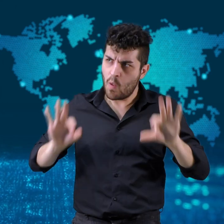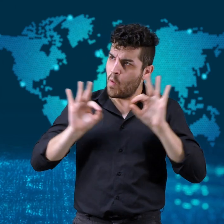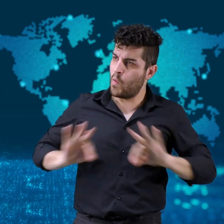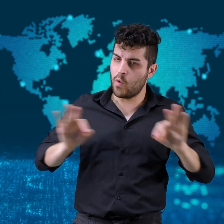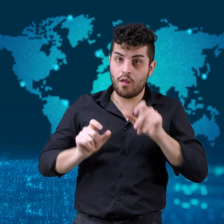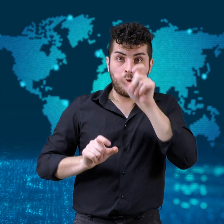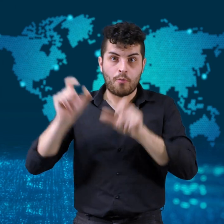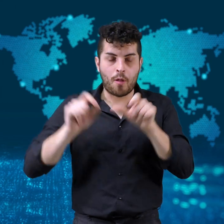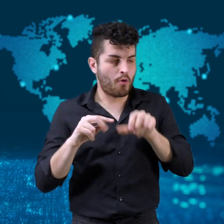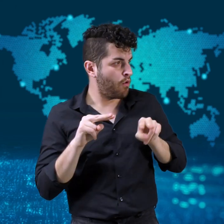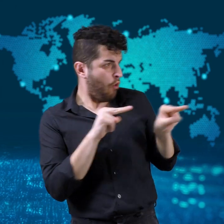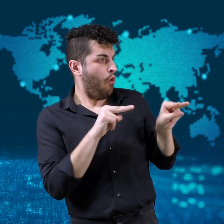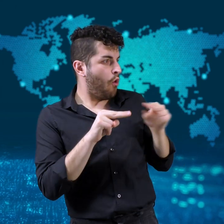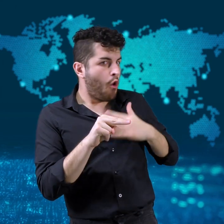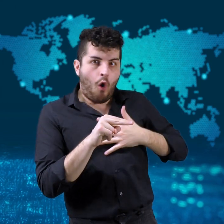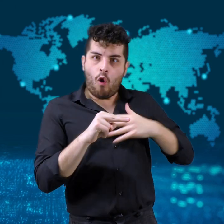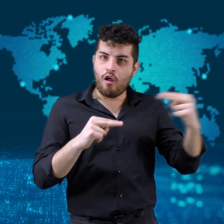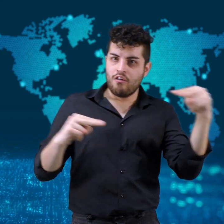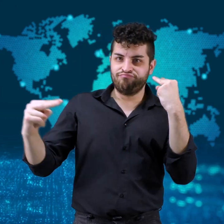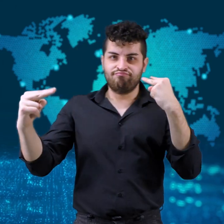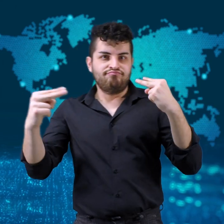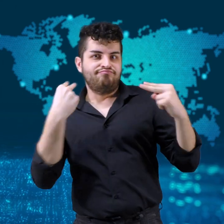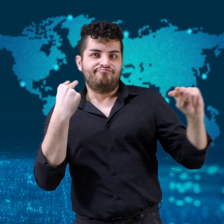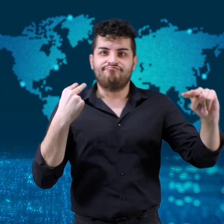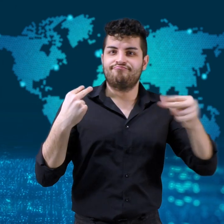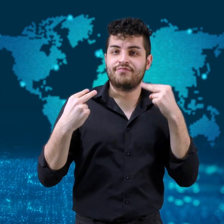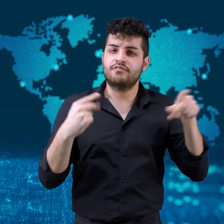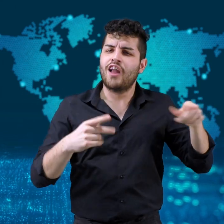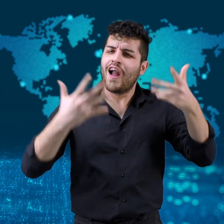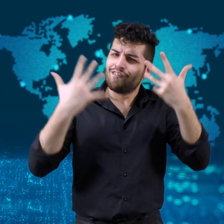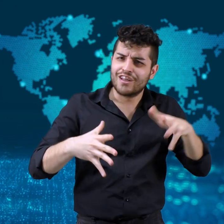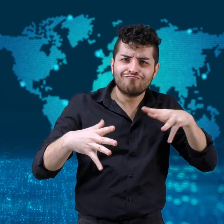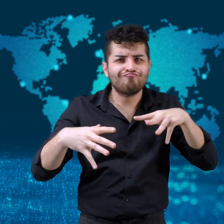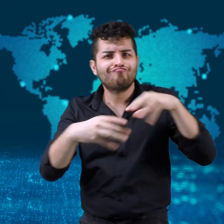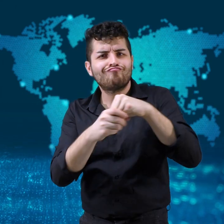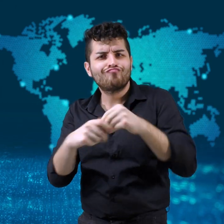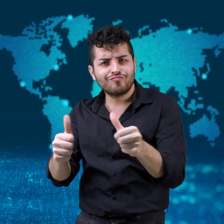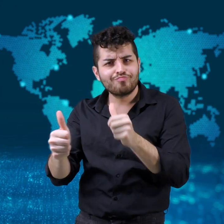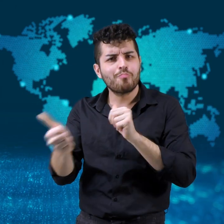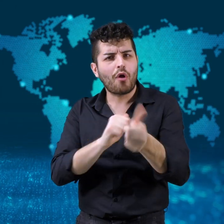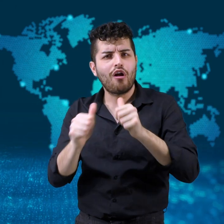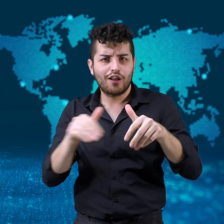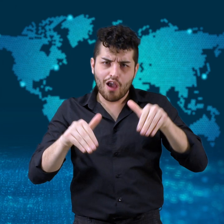but he continues to surprise people.